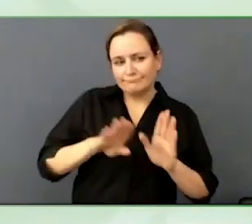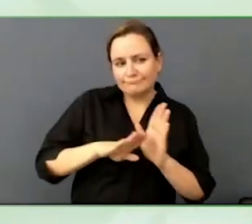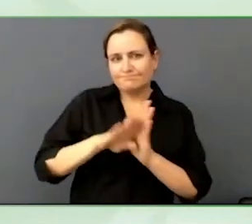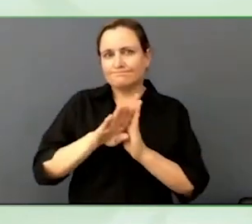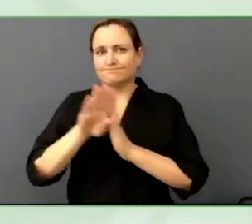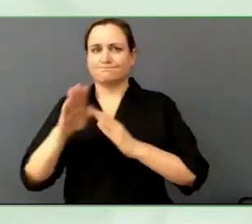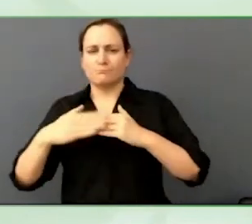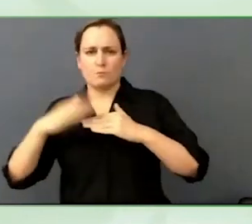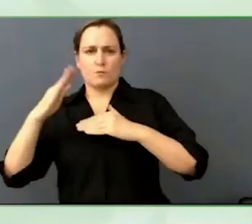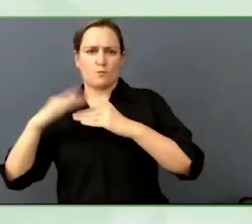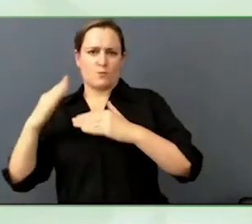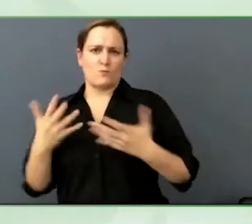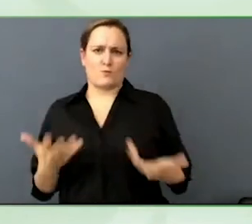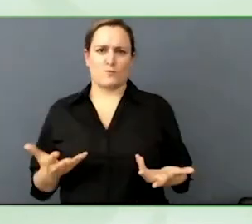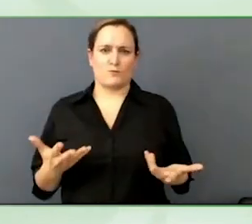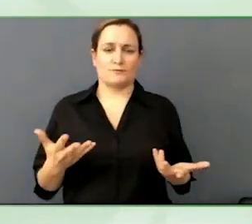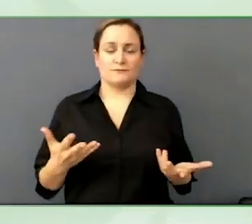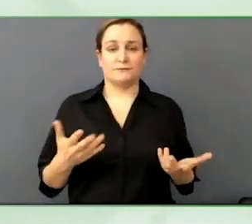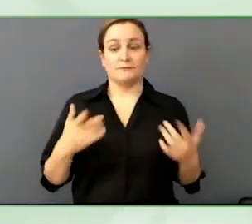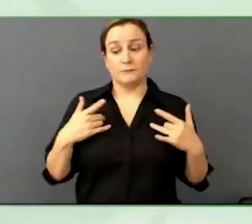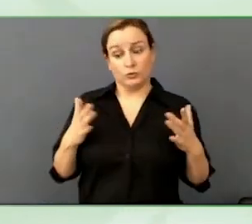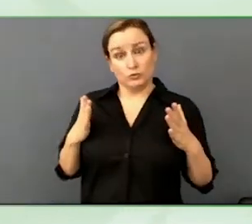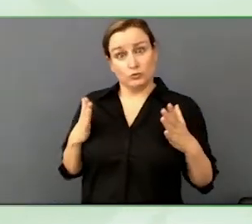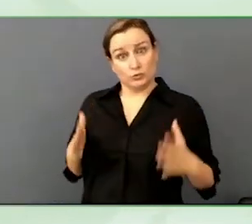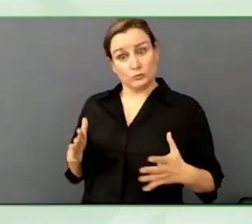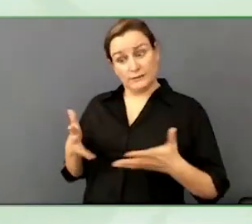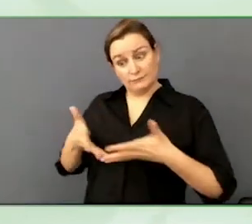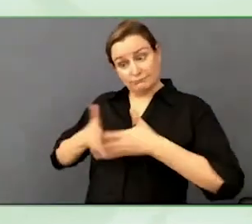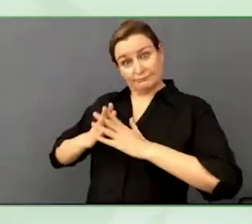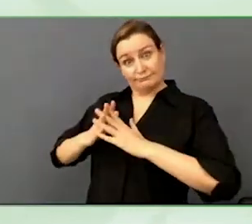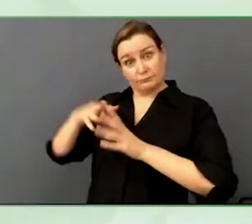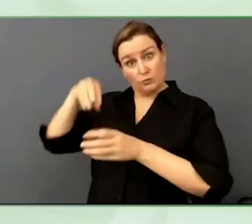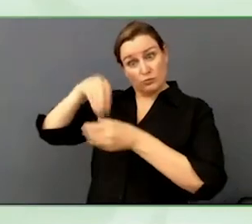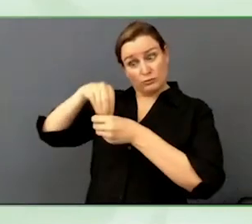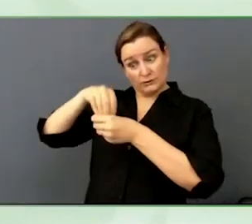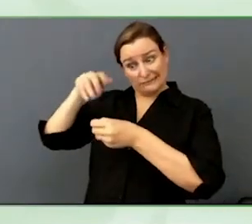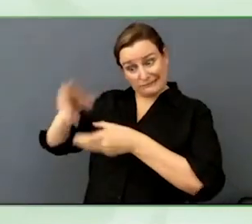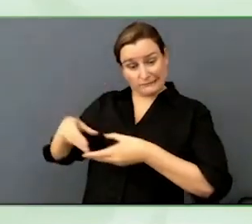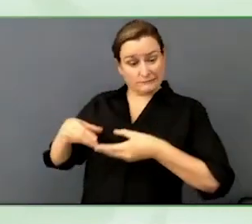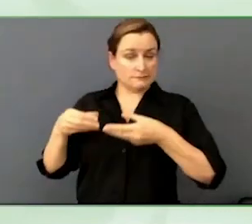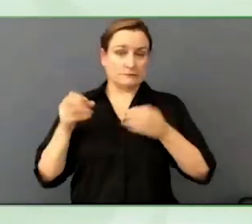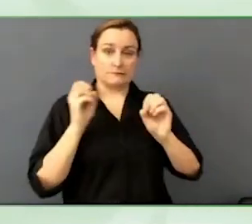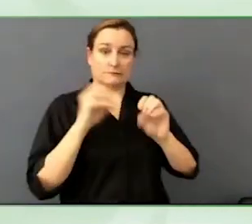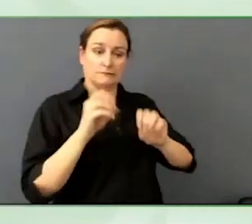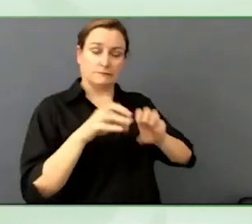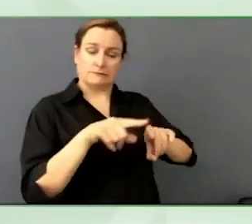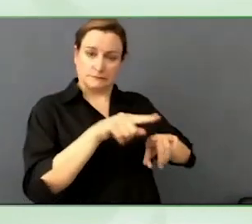And so we have to decide what is that worth to us? And what does that mean?